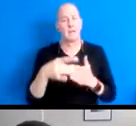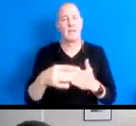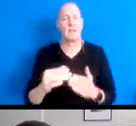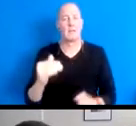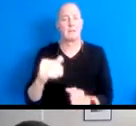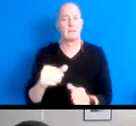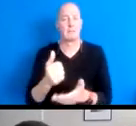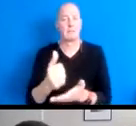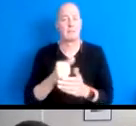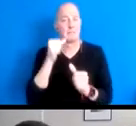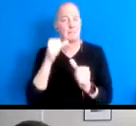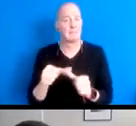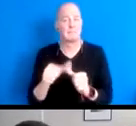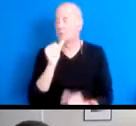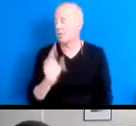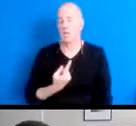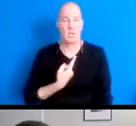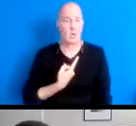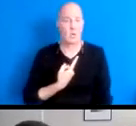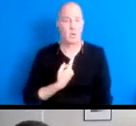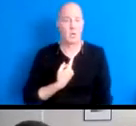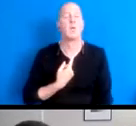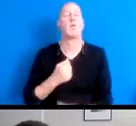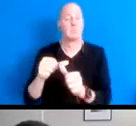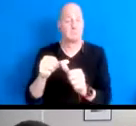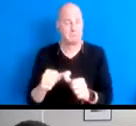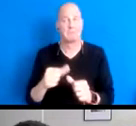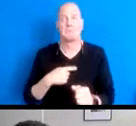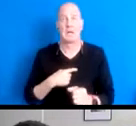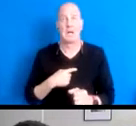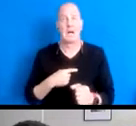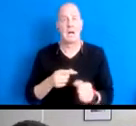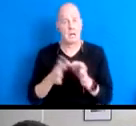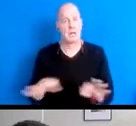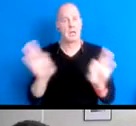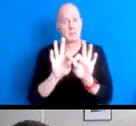15:38:18 They remind me that I am worthy of love and belonging, because we are.